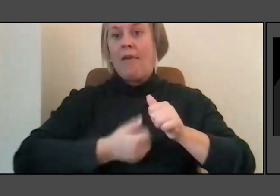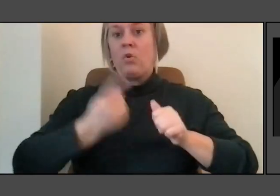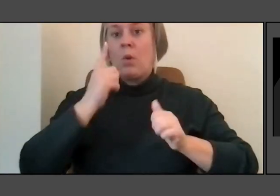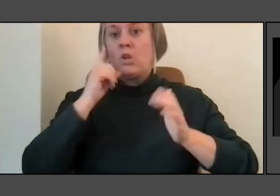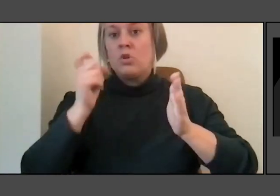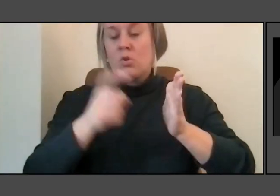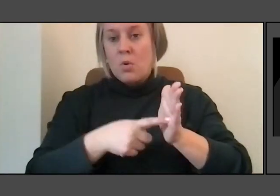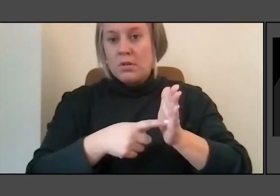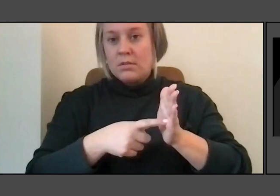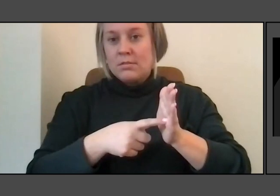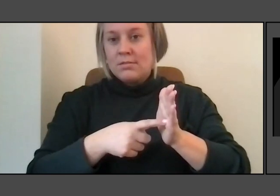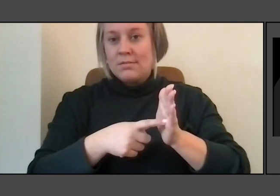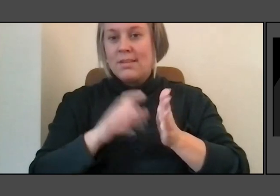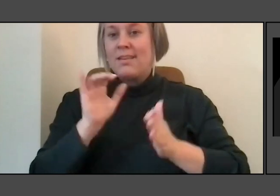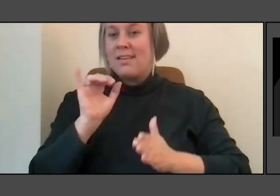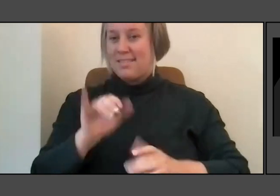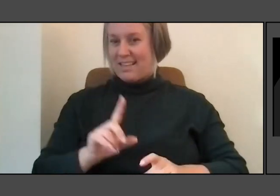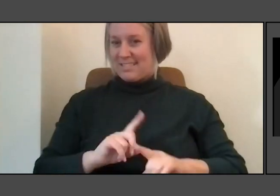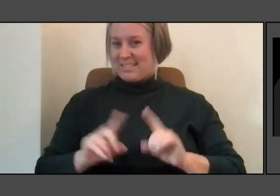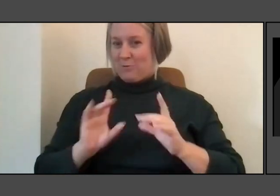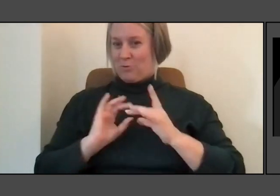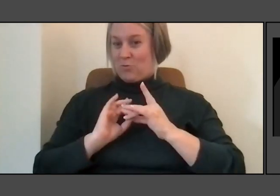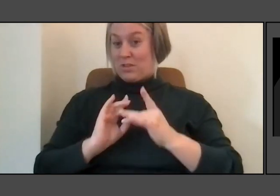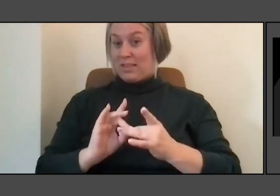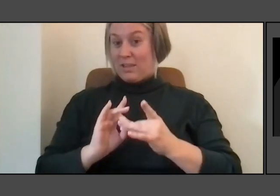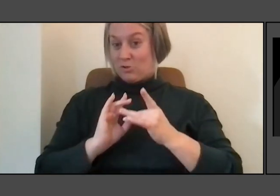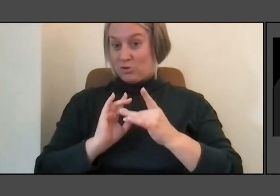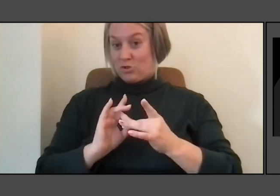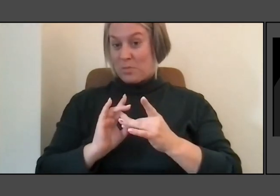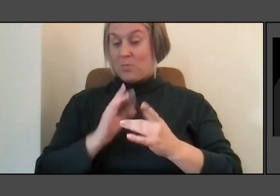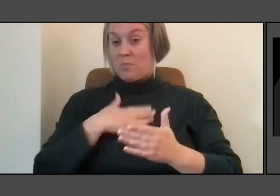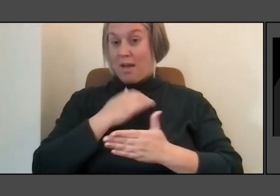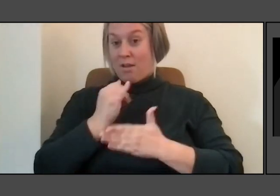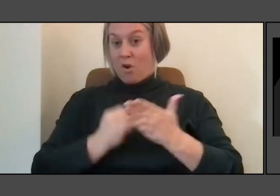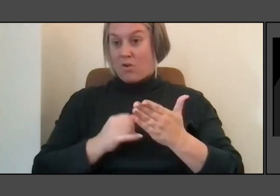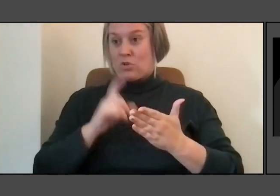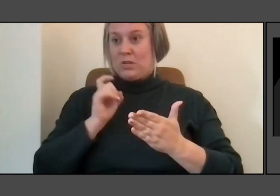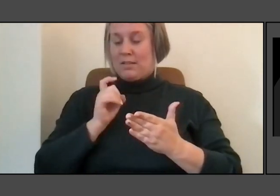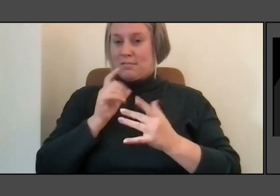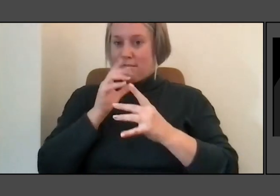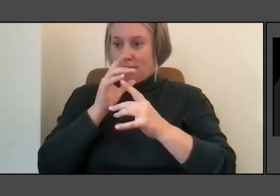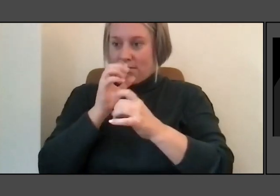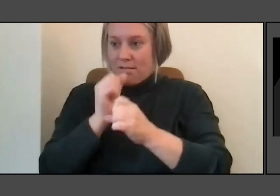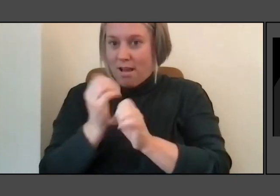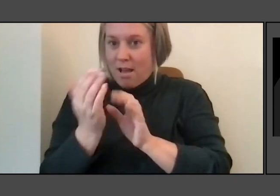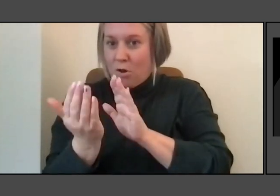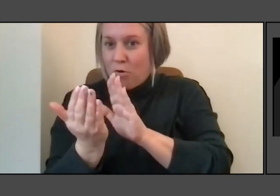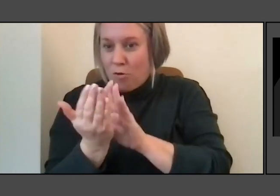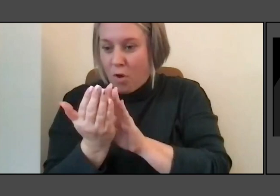to interacting with the piece. And so we could keep talking about water.